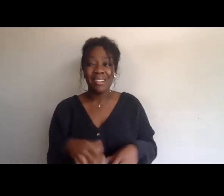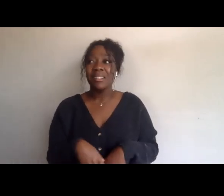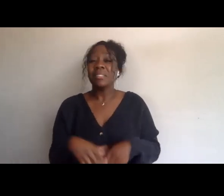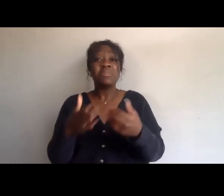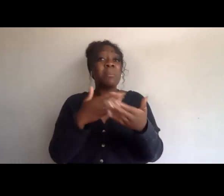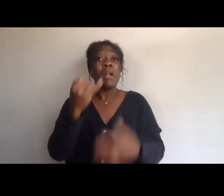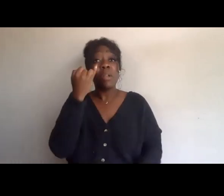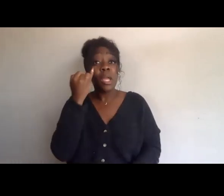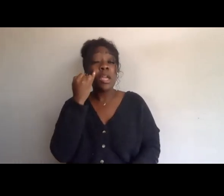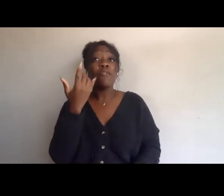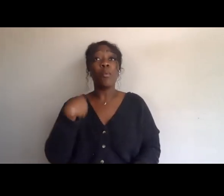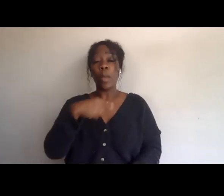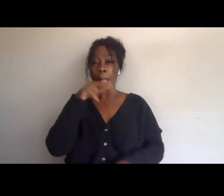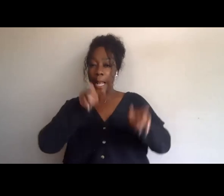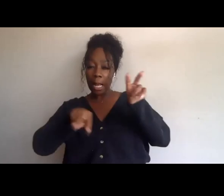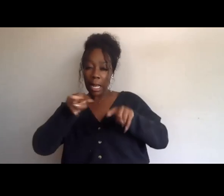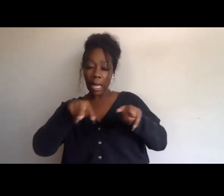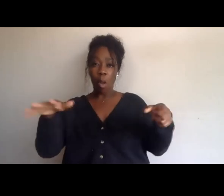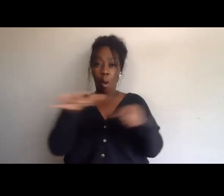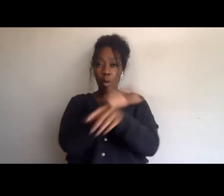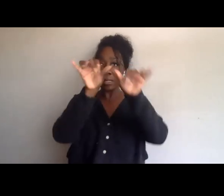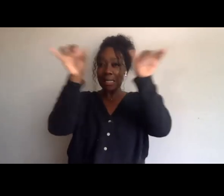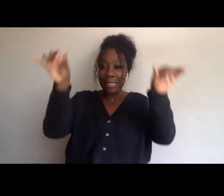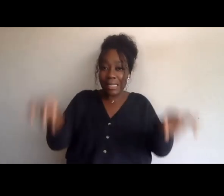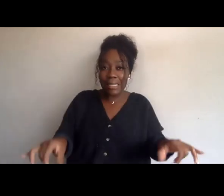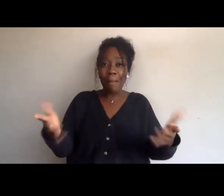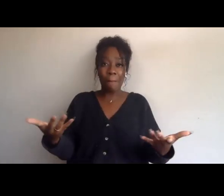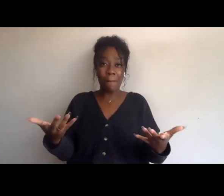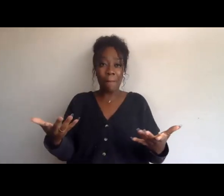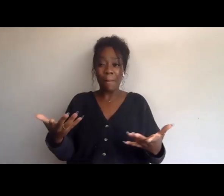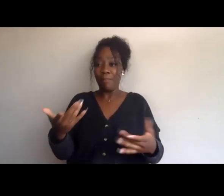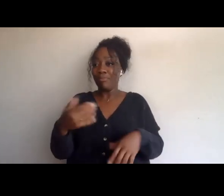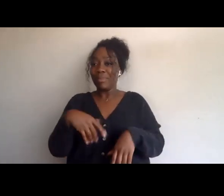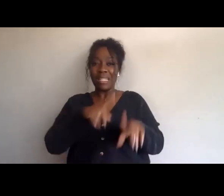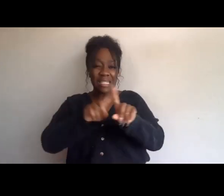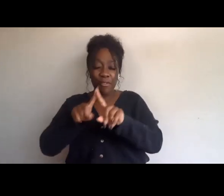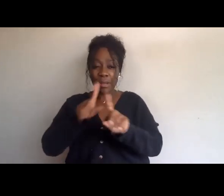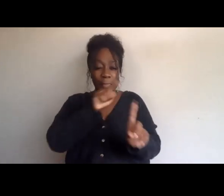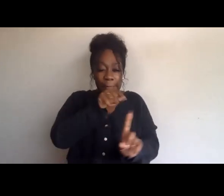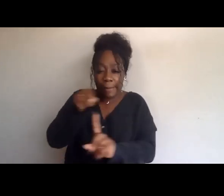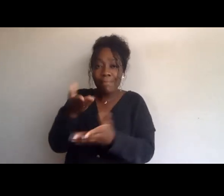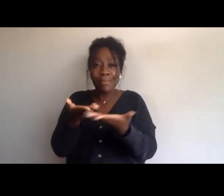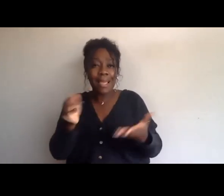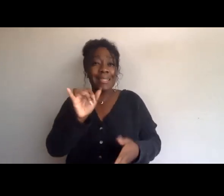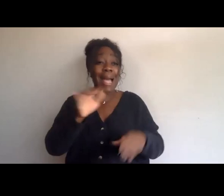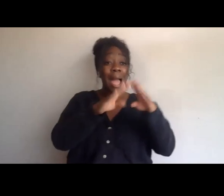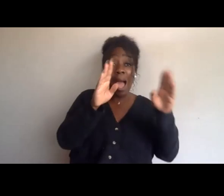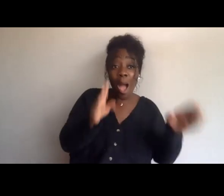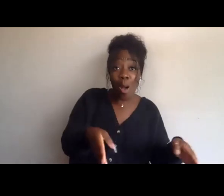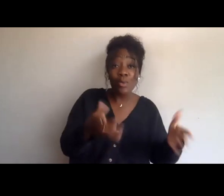and the particular systems like housing, Saba, it's important that you say, you know what, maybe my thing isn't Midnight Mission,